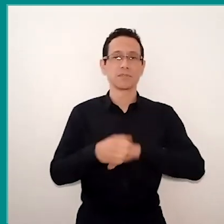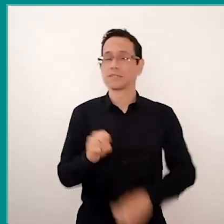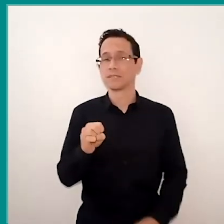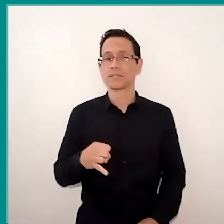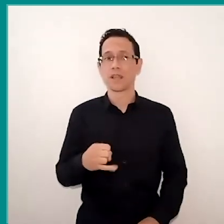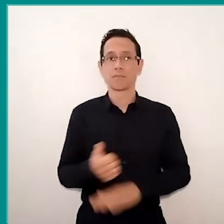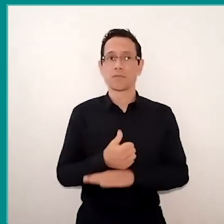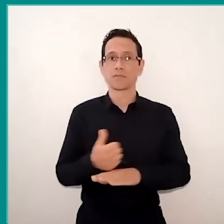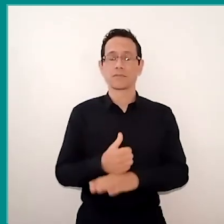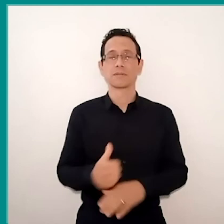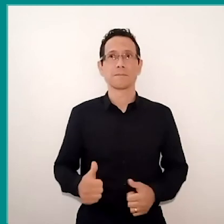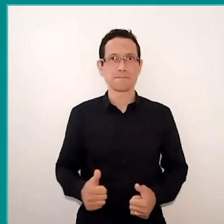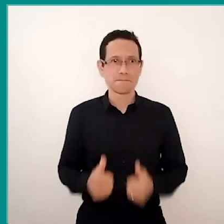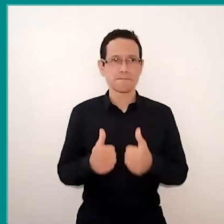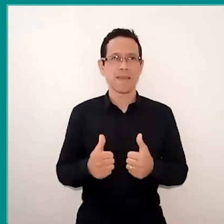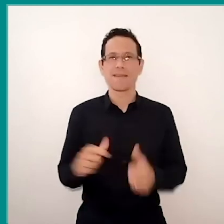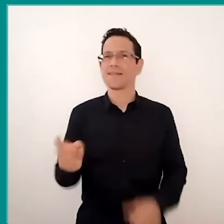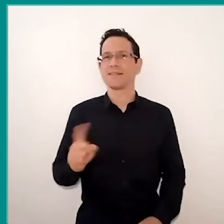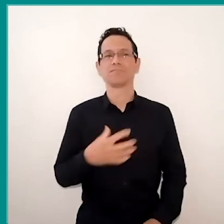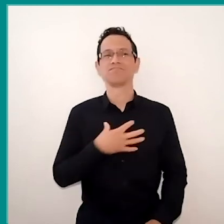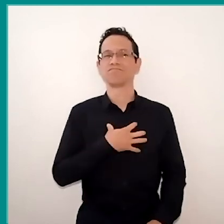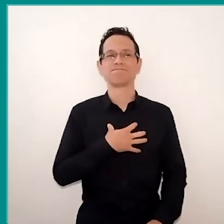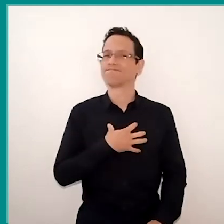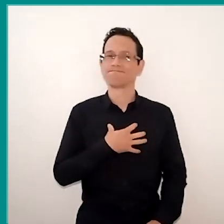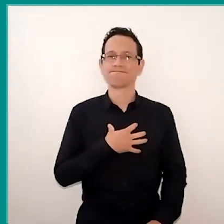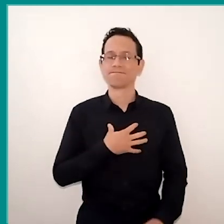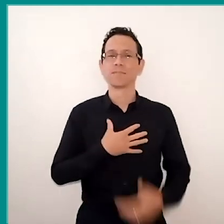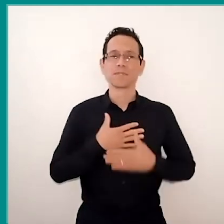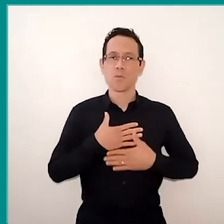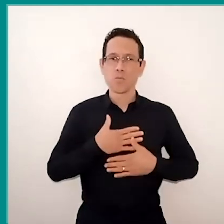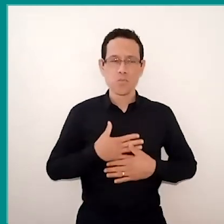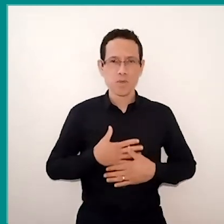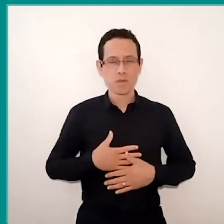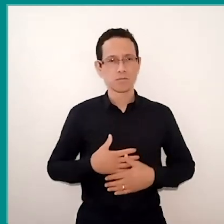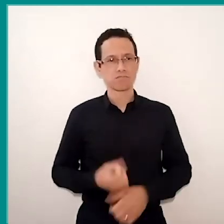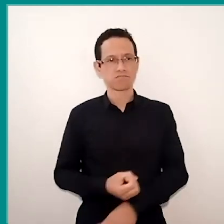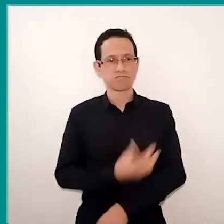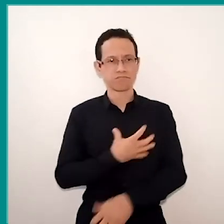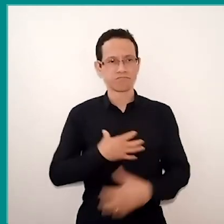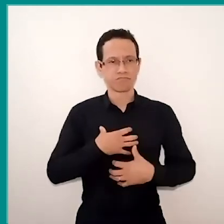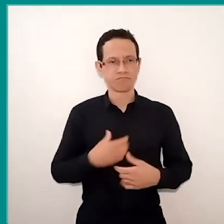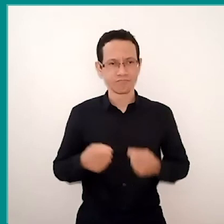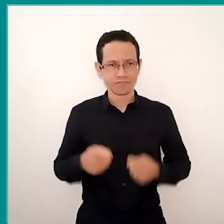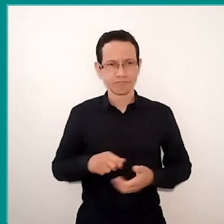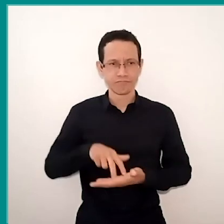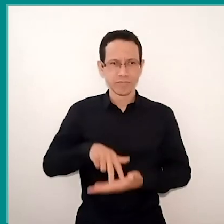if these professionals don't feel emotionally fine to be able to develop their actions.